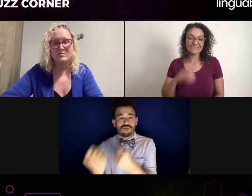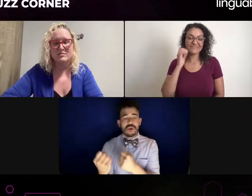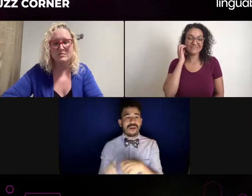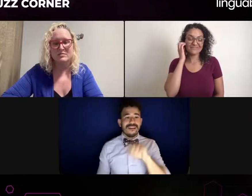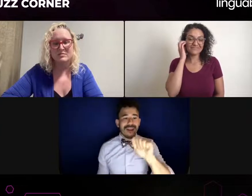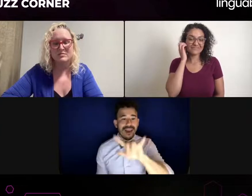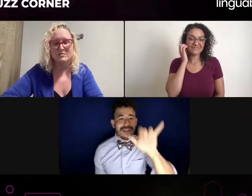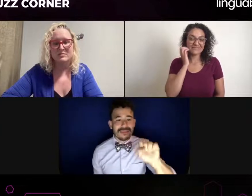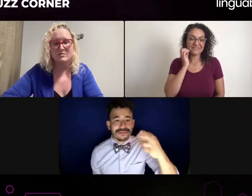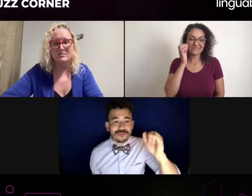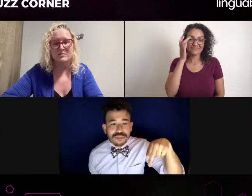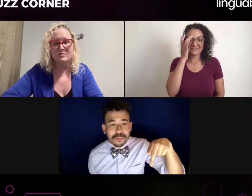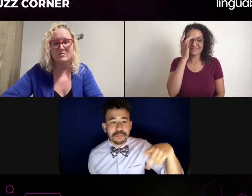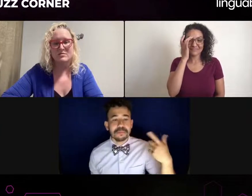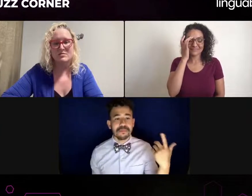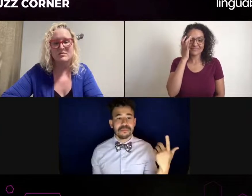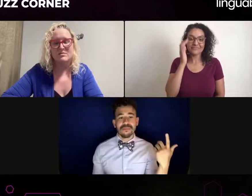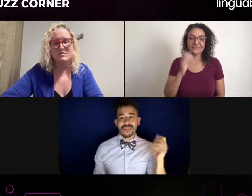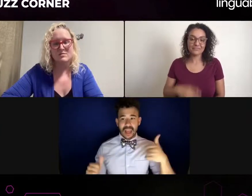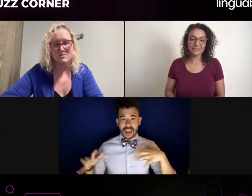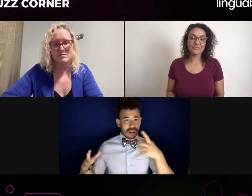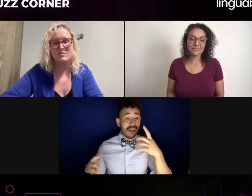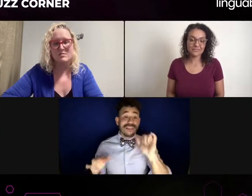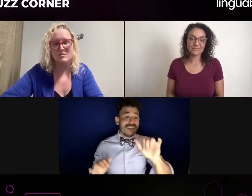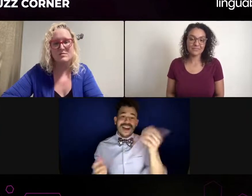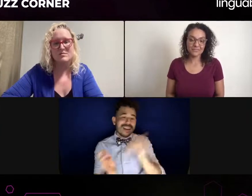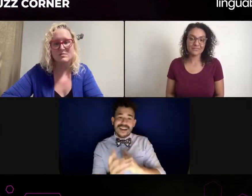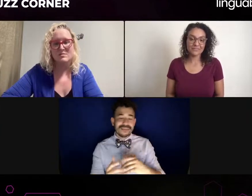you know, the voicing skill itself, you need to voice accurately.